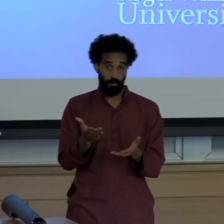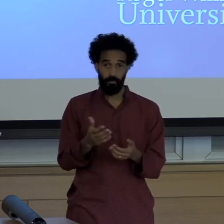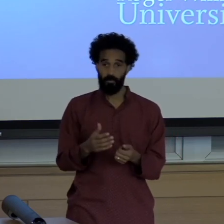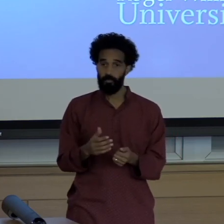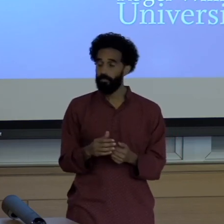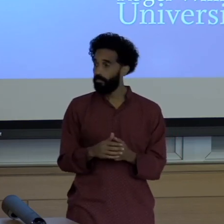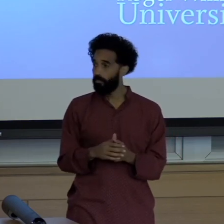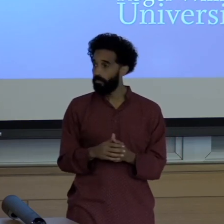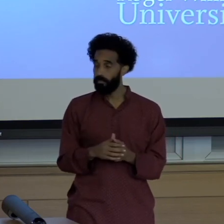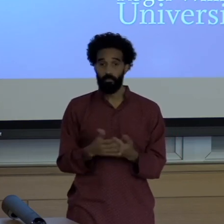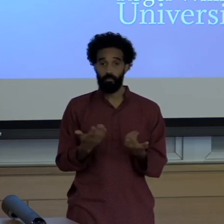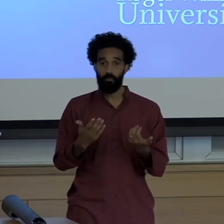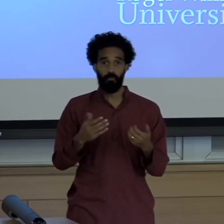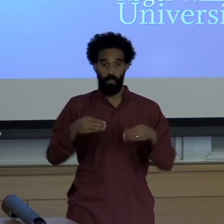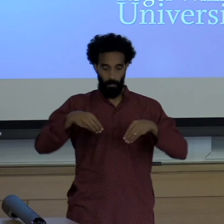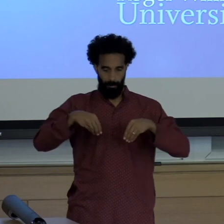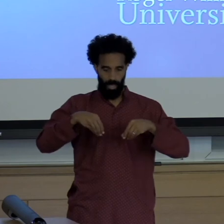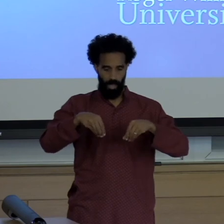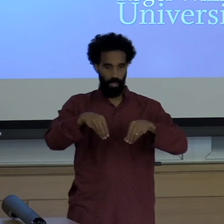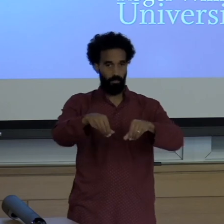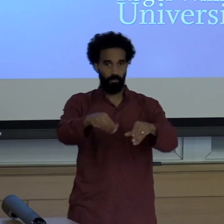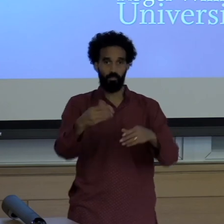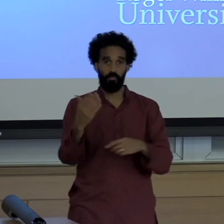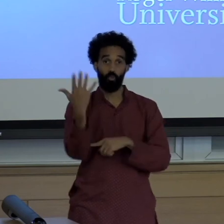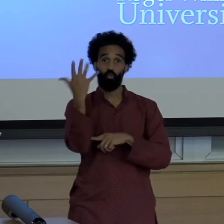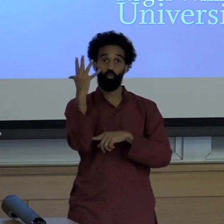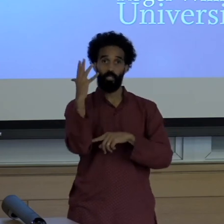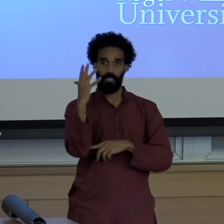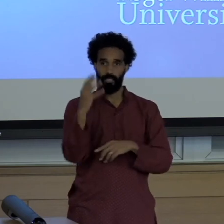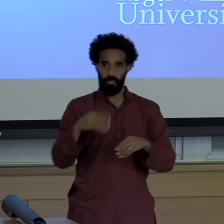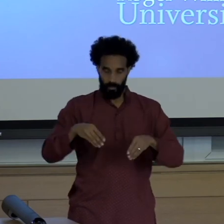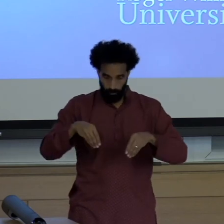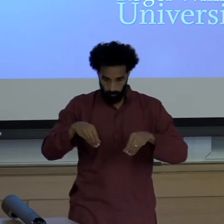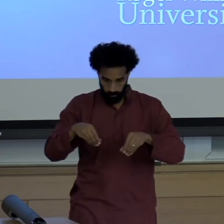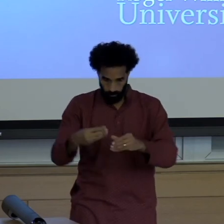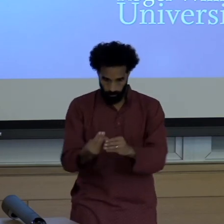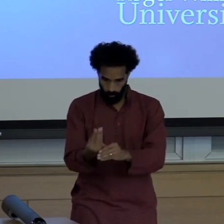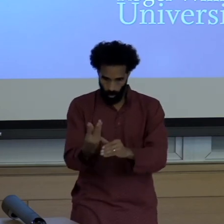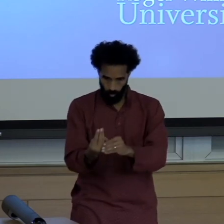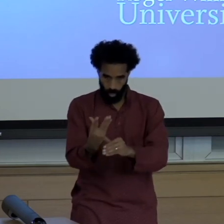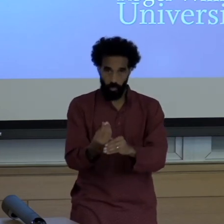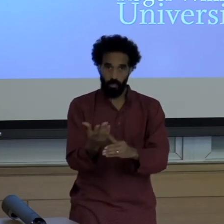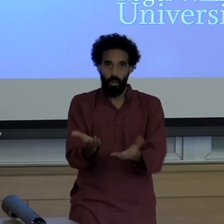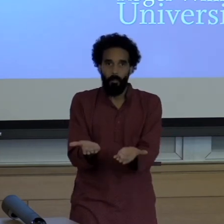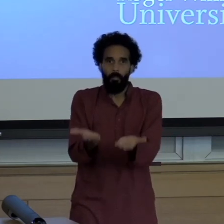Plant right and they're planting trees they're reforesting an area that was already decimated